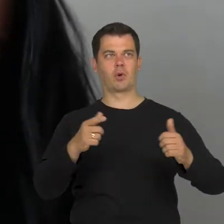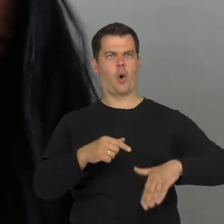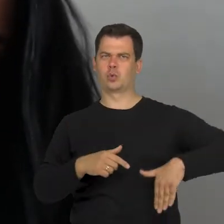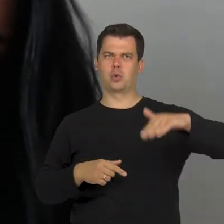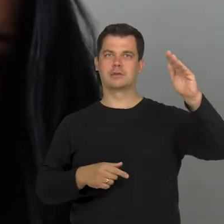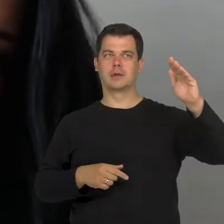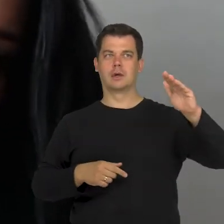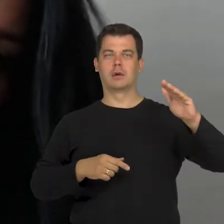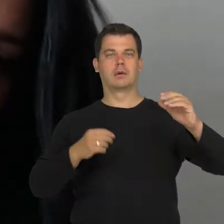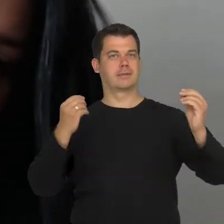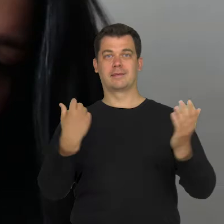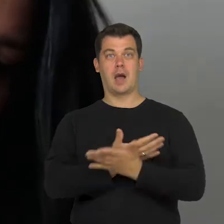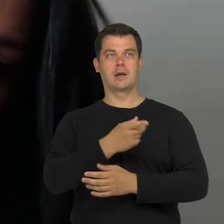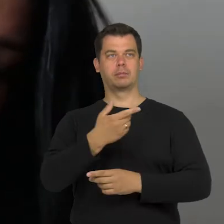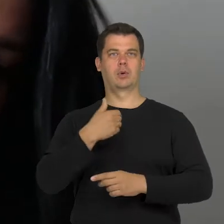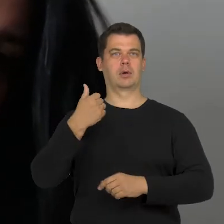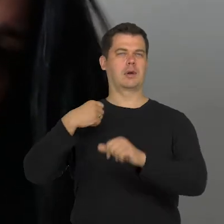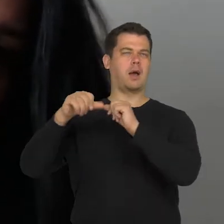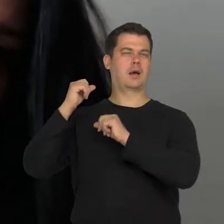who suffered from a stroke a few years ago